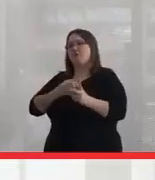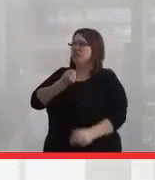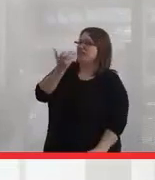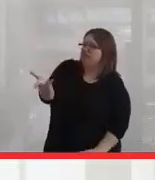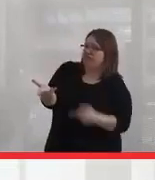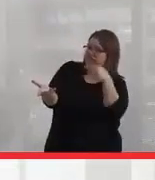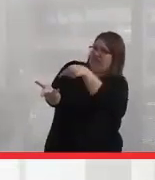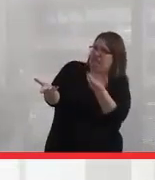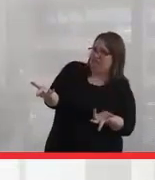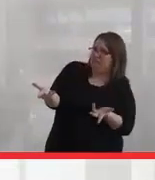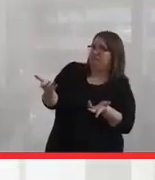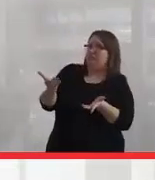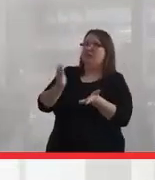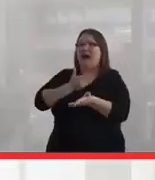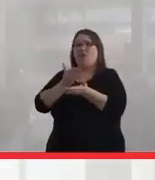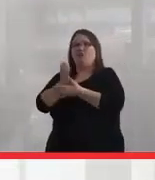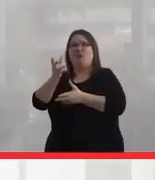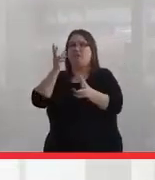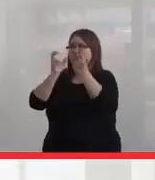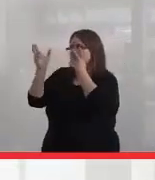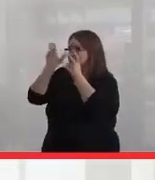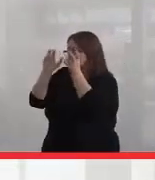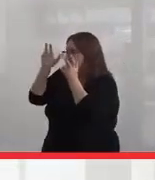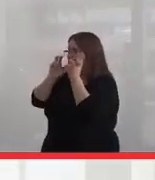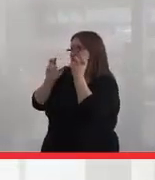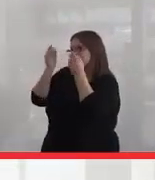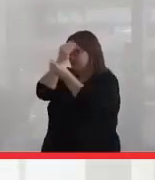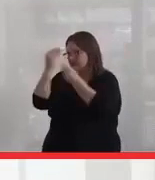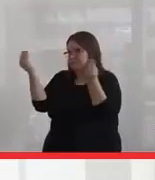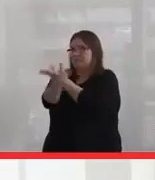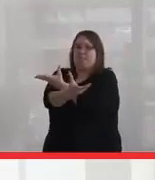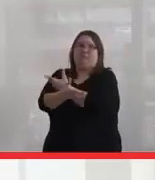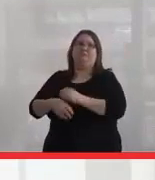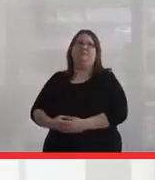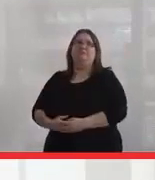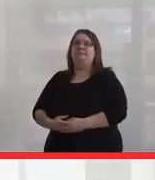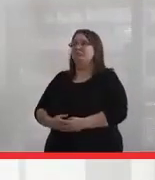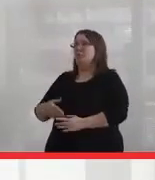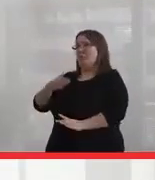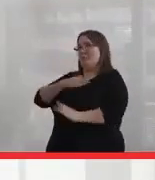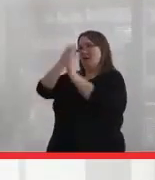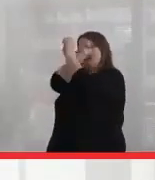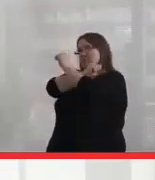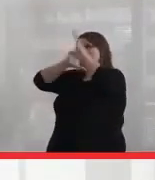We all have the right to be heard and listened to. And so in my understanding of consensus building,